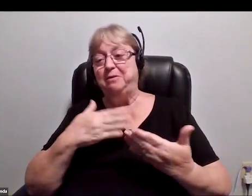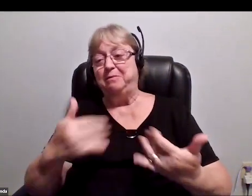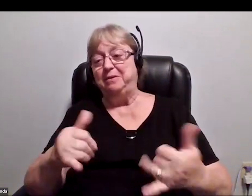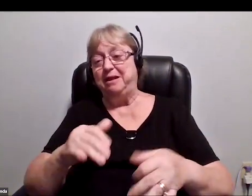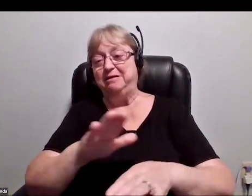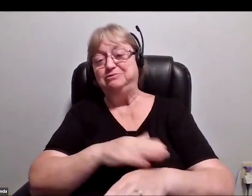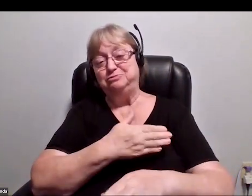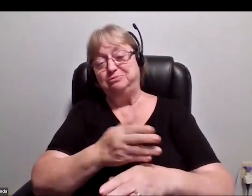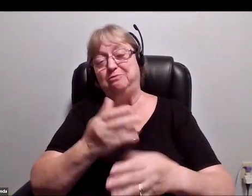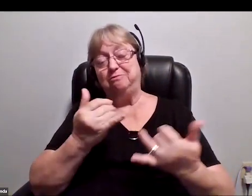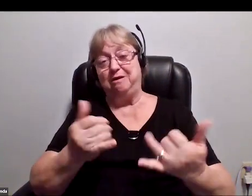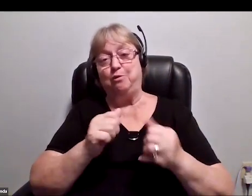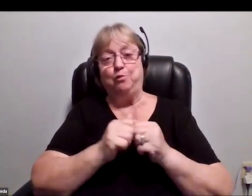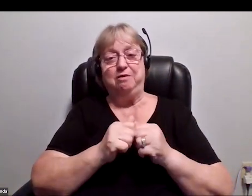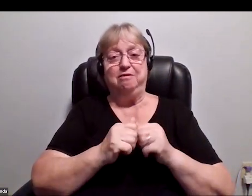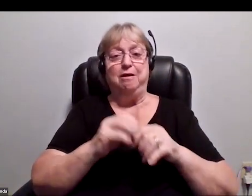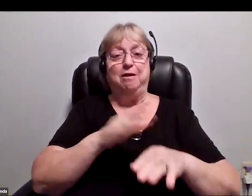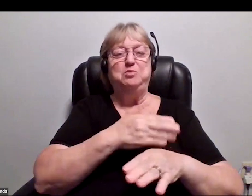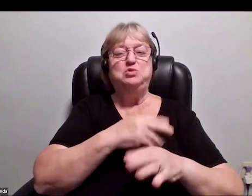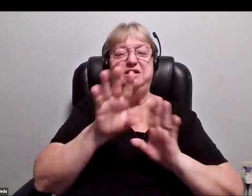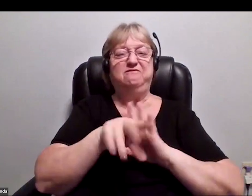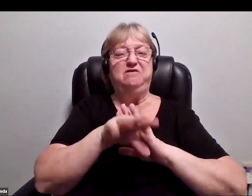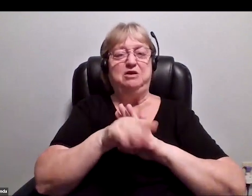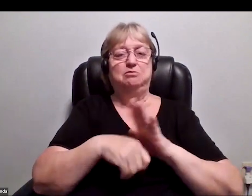that will actually show you a montage of some of the events of the day.